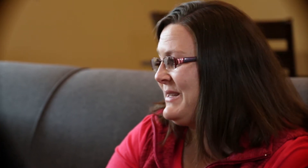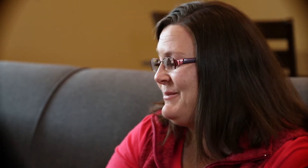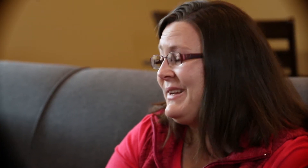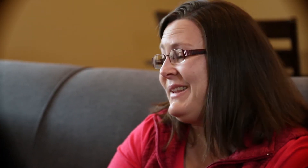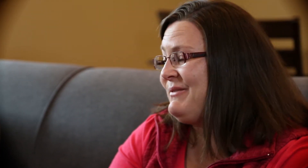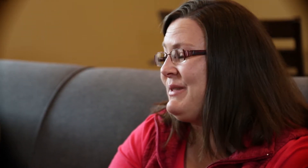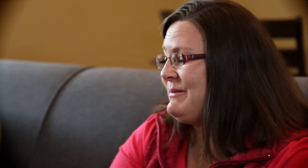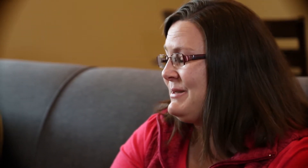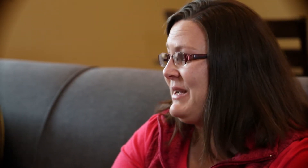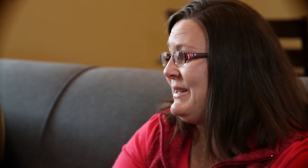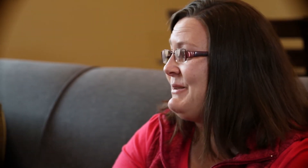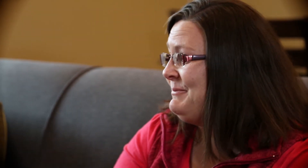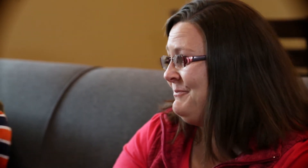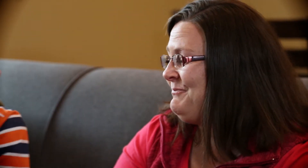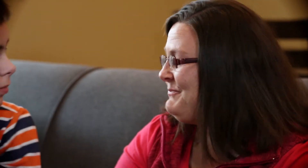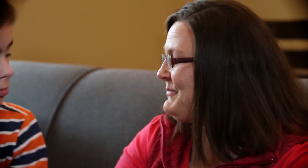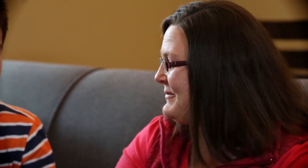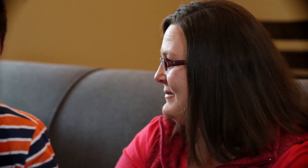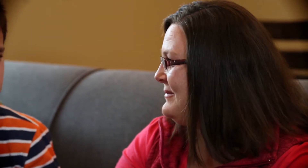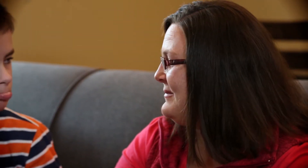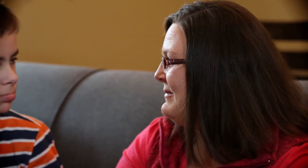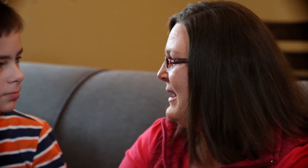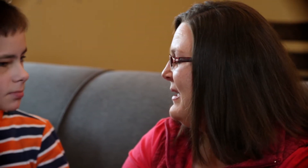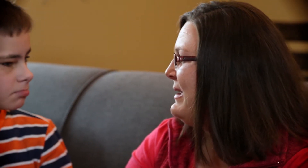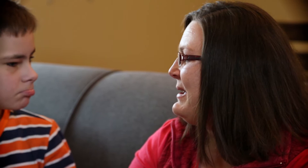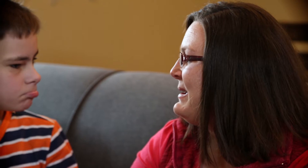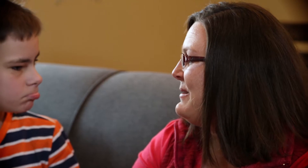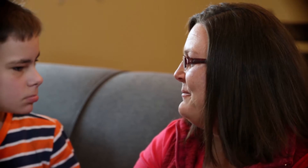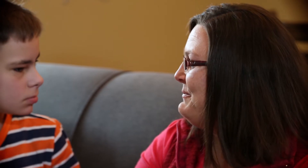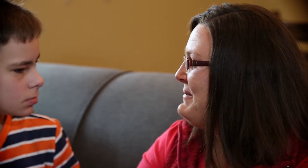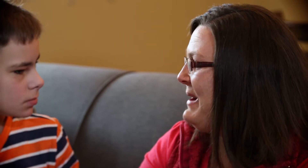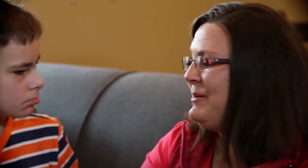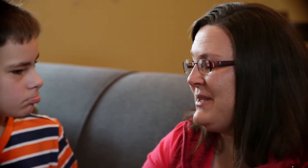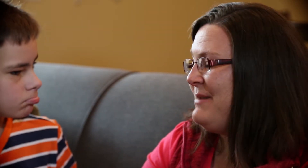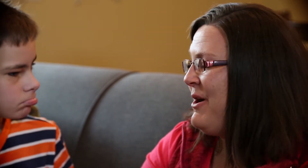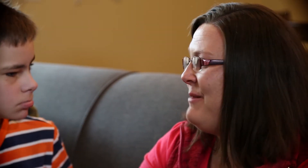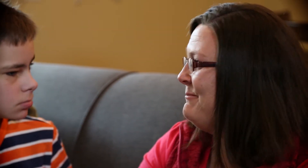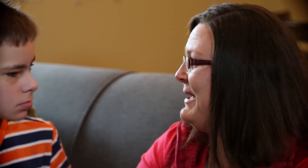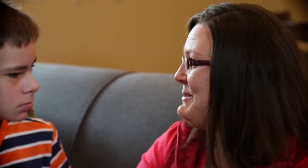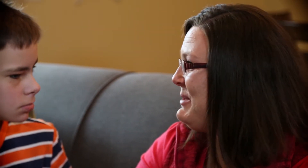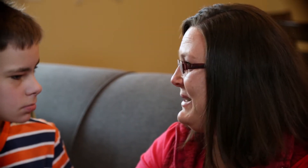Having him sign "Mom", that was a big deal.